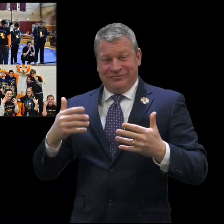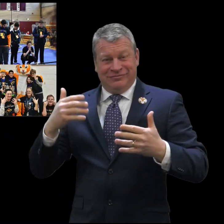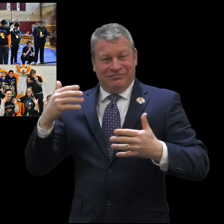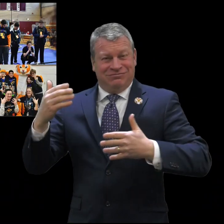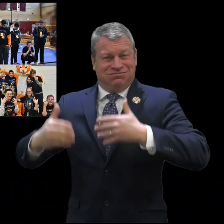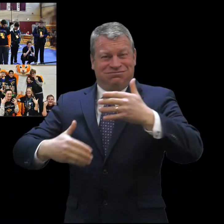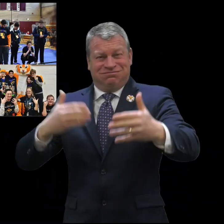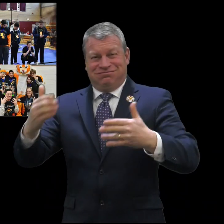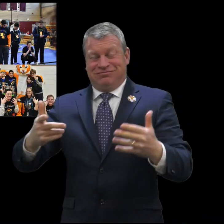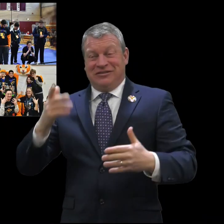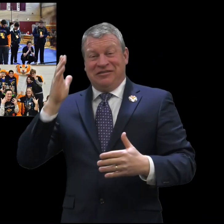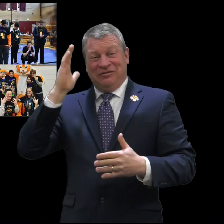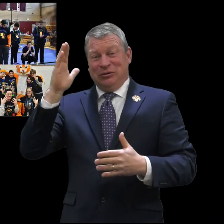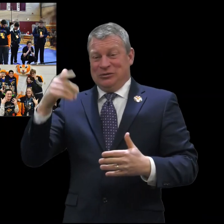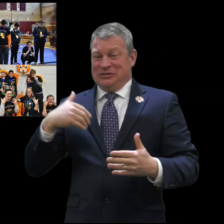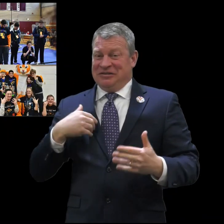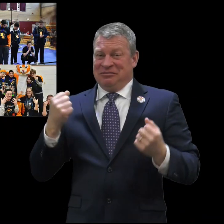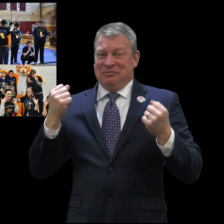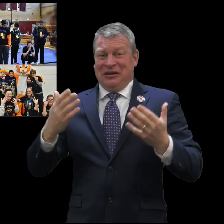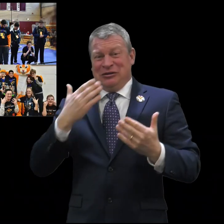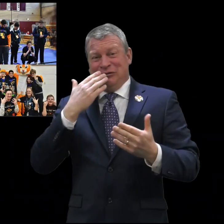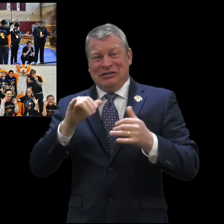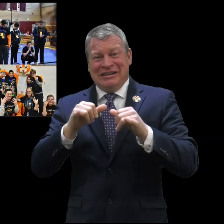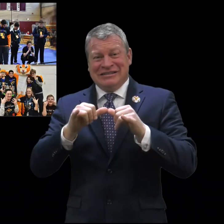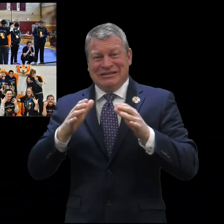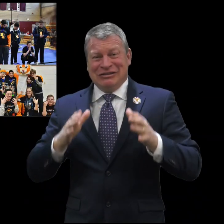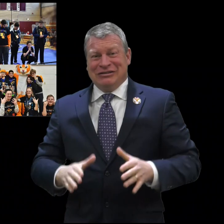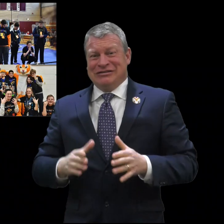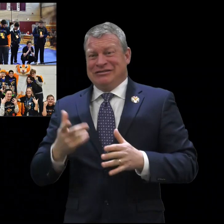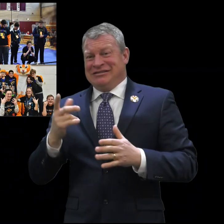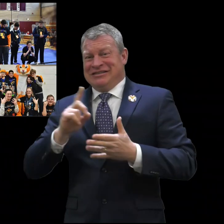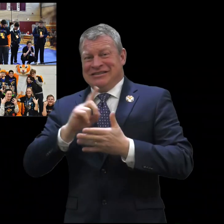in school to see all of these advances and I'm confident that many of these